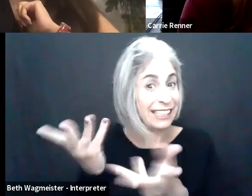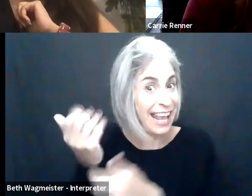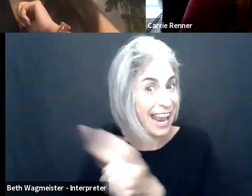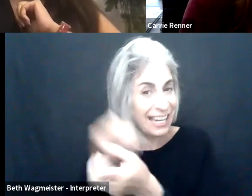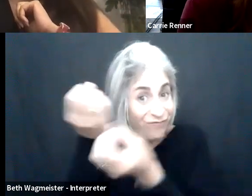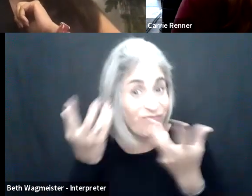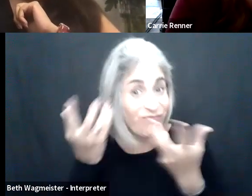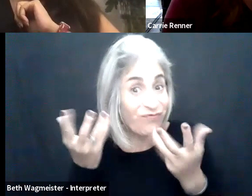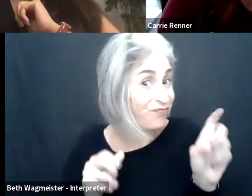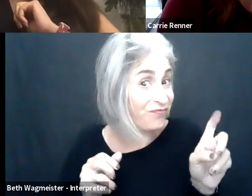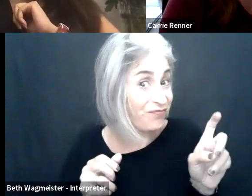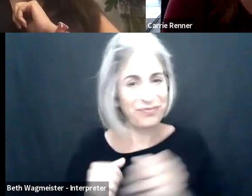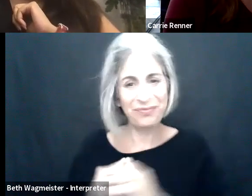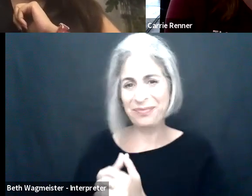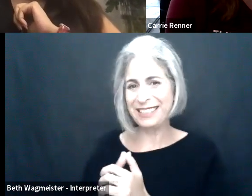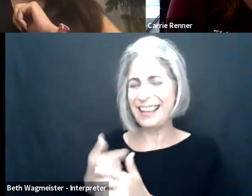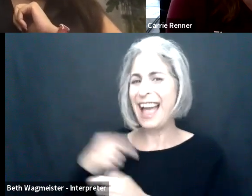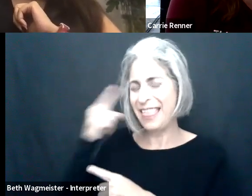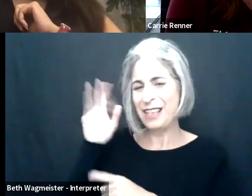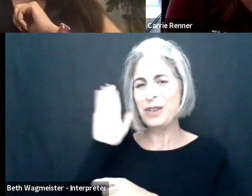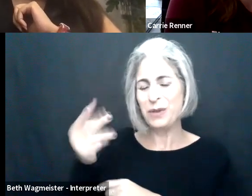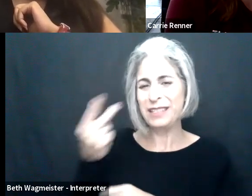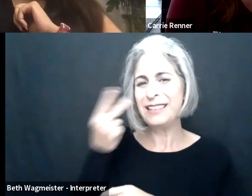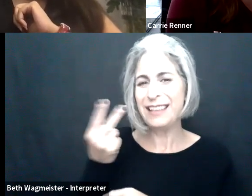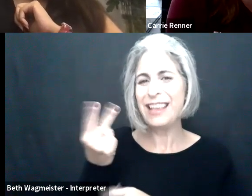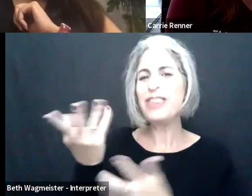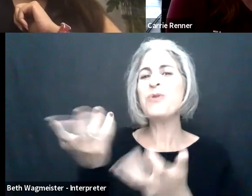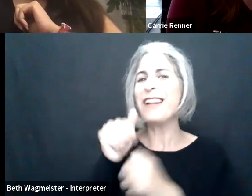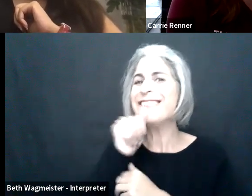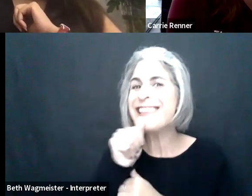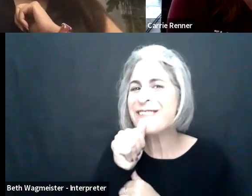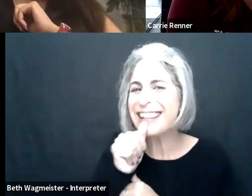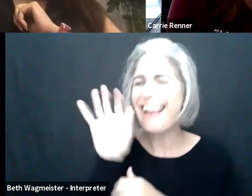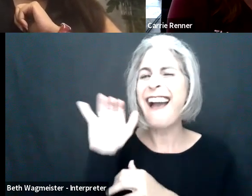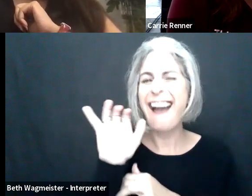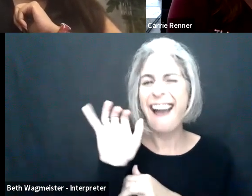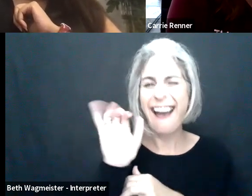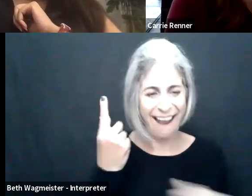coming out on some of the Microsoft Any insight?